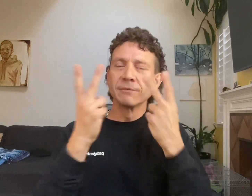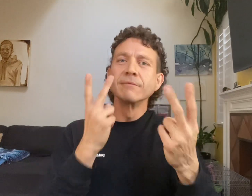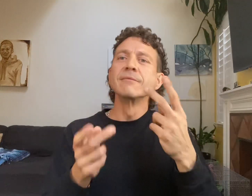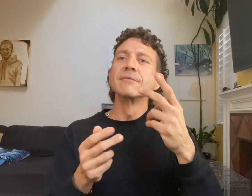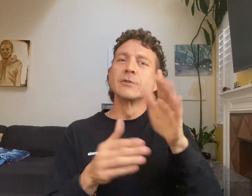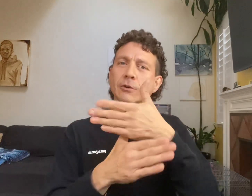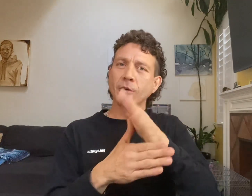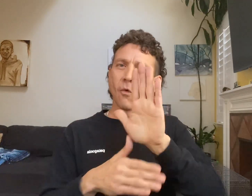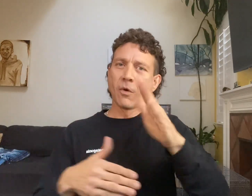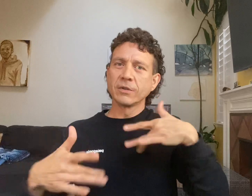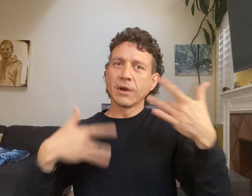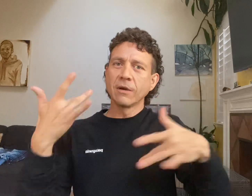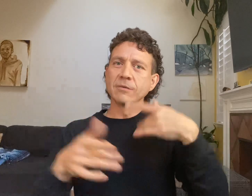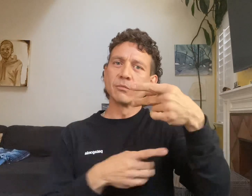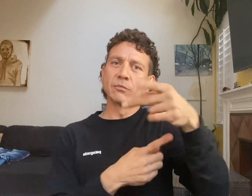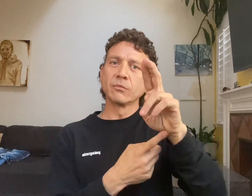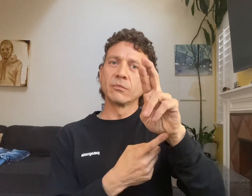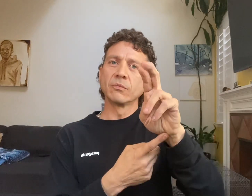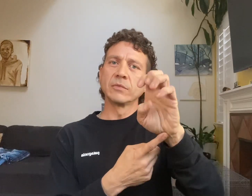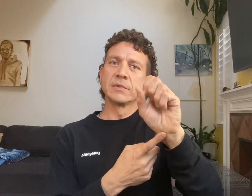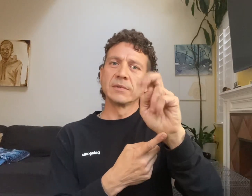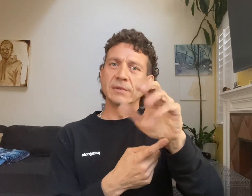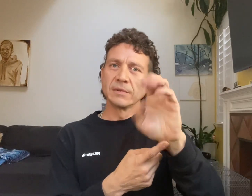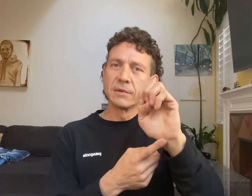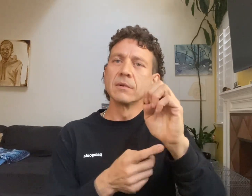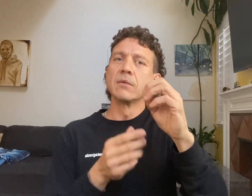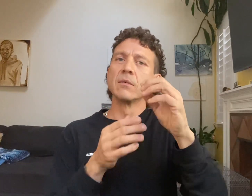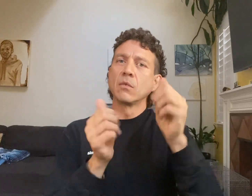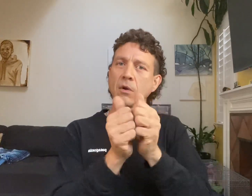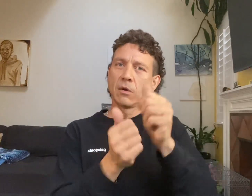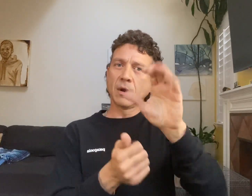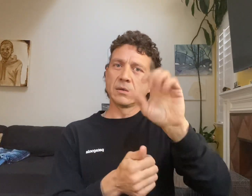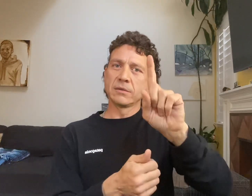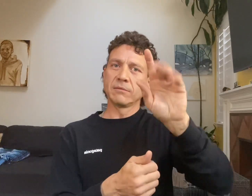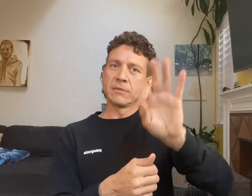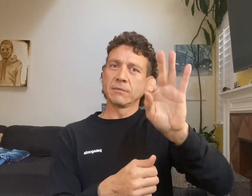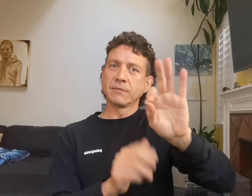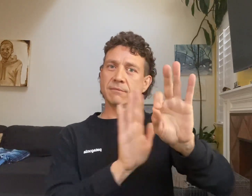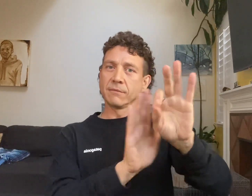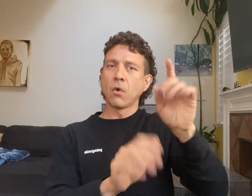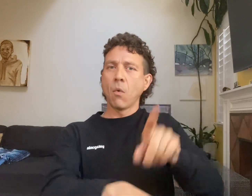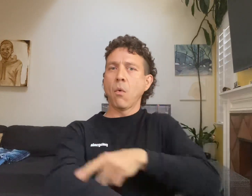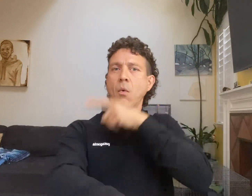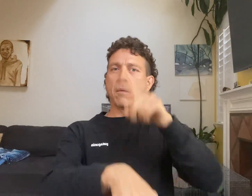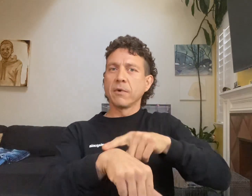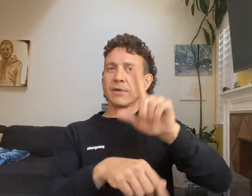and share your exciting presence to the CSD Fremont's long legacy